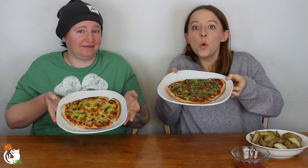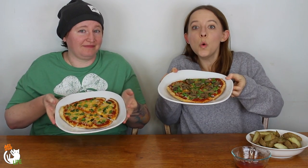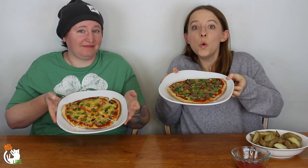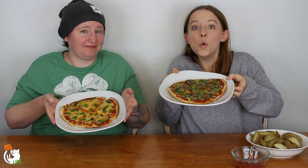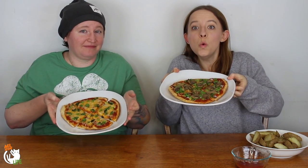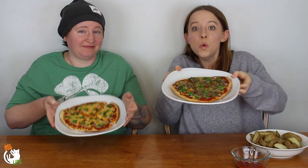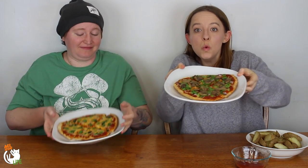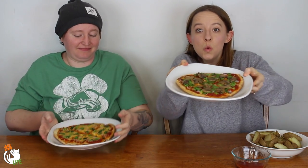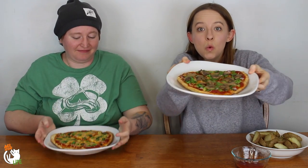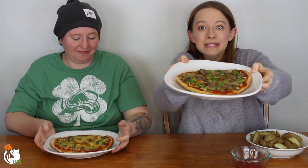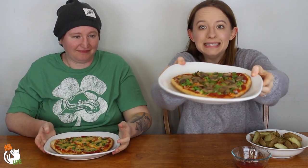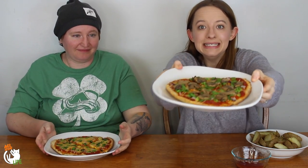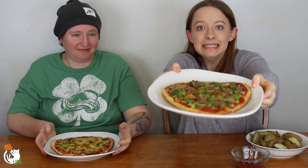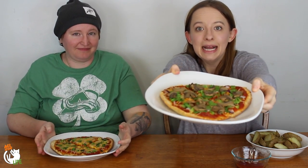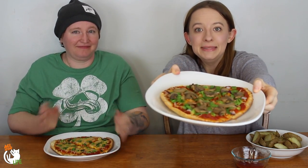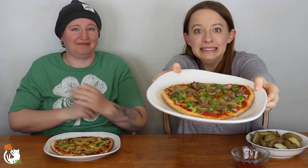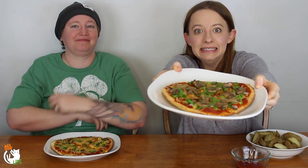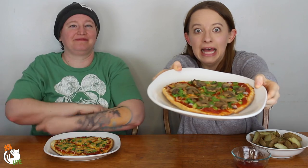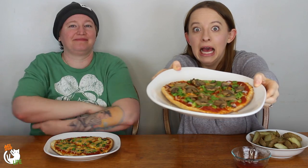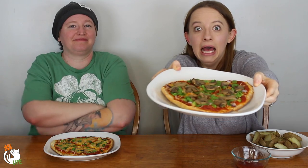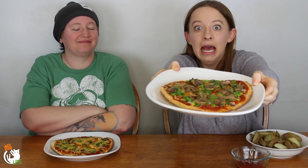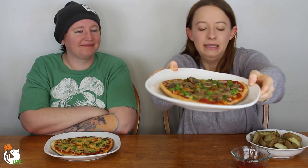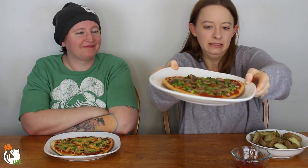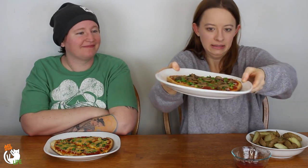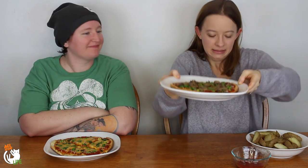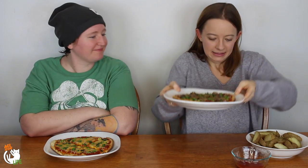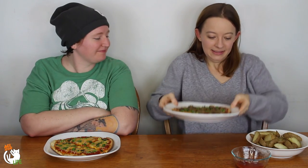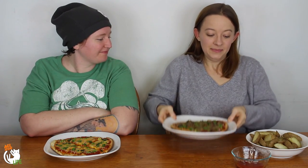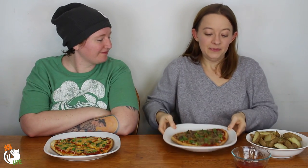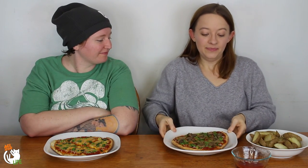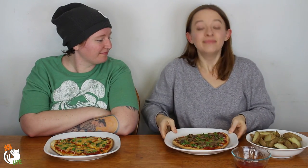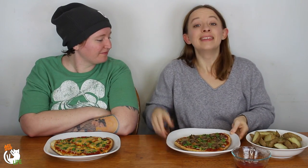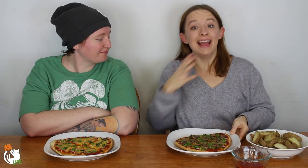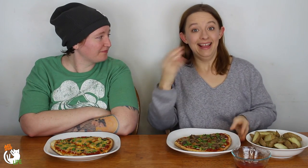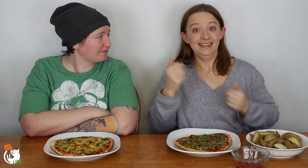Ooohhhh! Yummy!